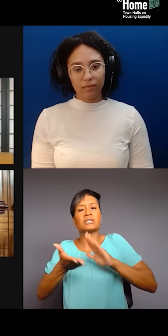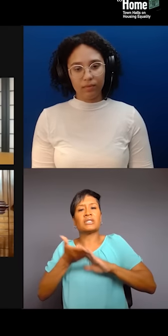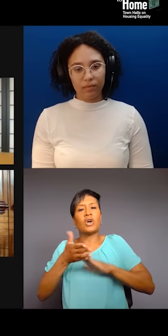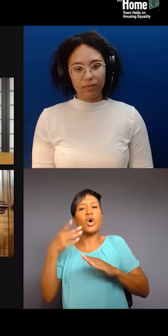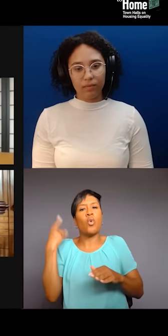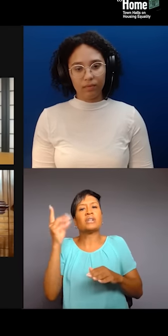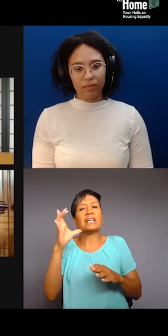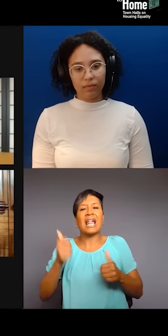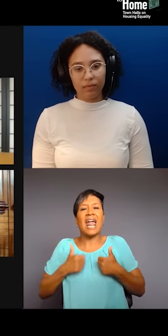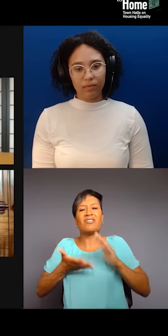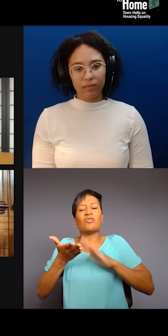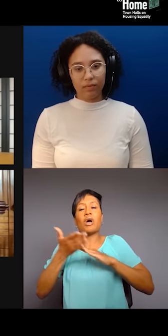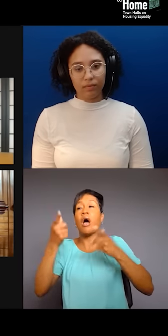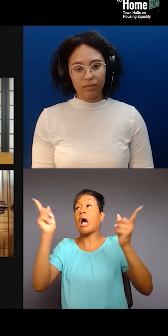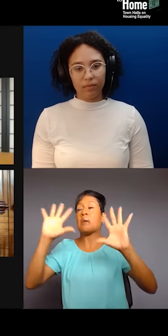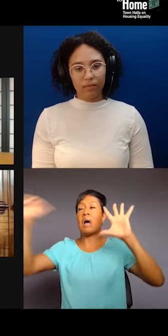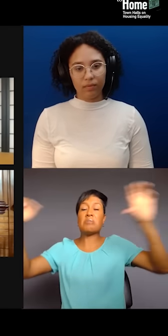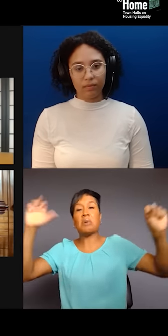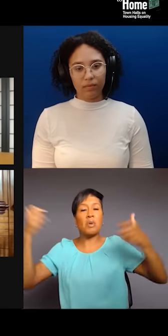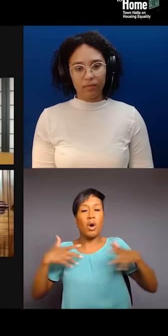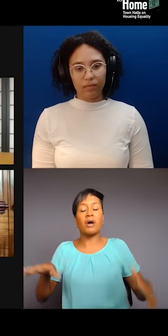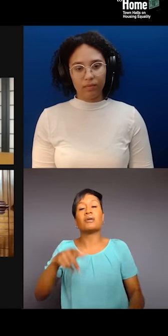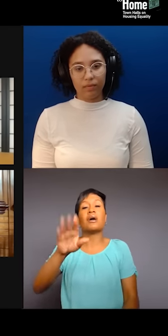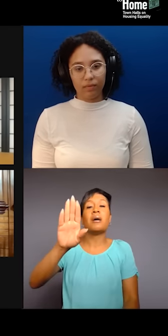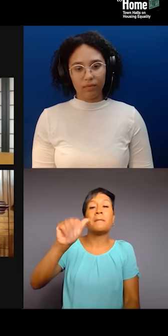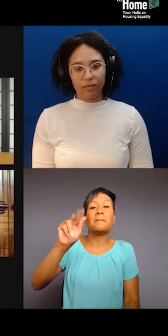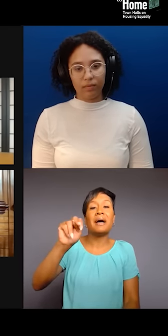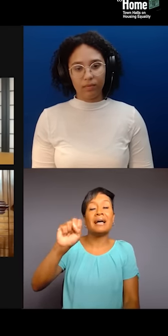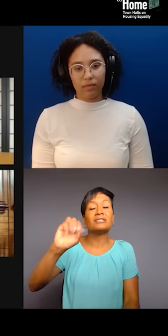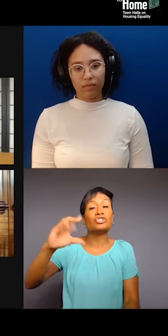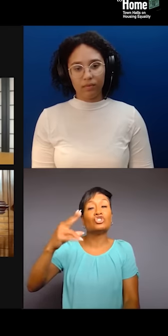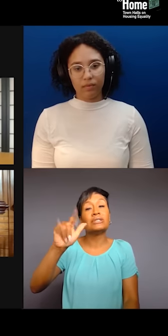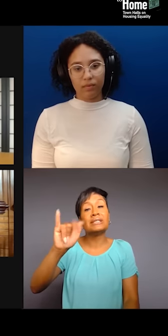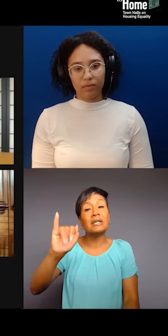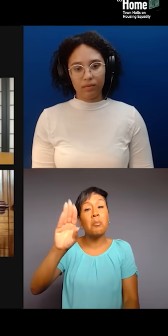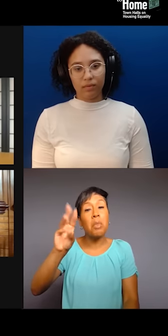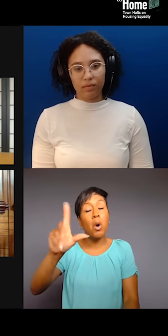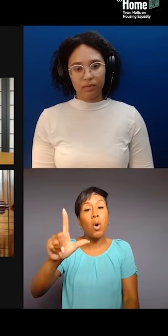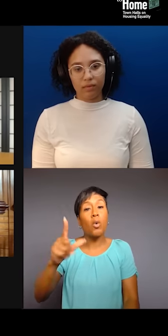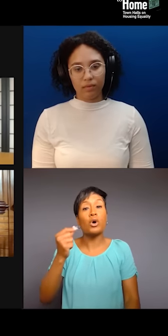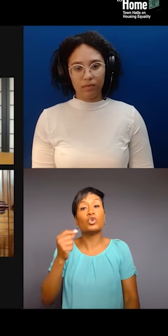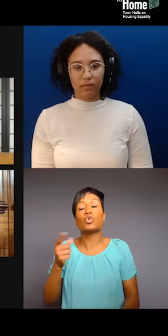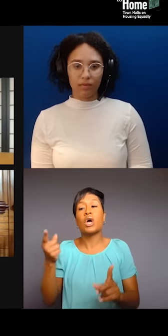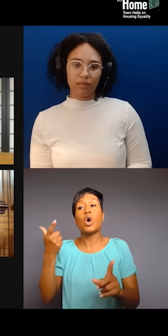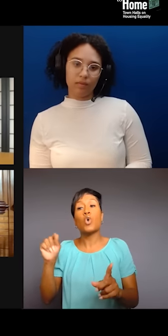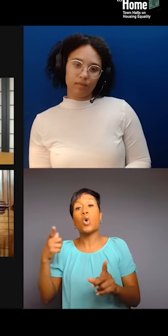Ben's Chili Bowl, for instance. People will leave the Go-Gos and go to Ben's Chili Bowl after the Go-Gos. And all the other restaurants and stuff